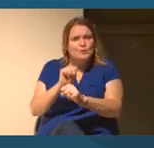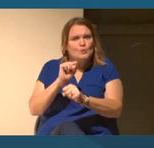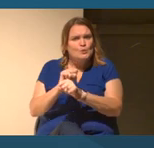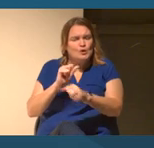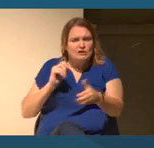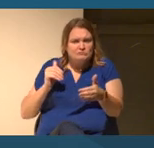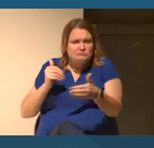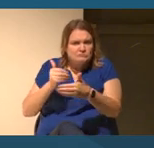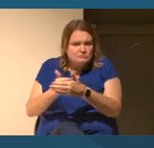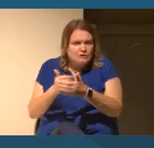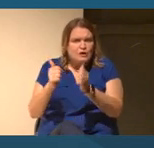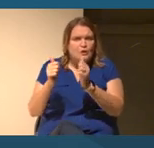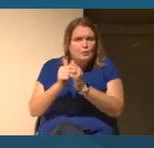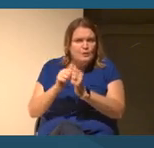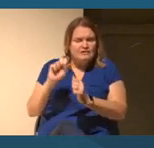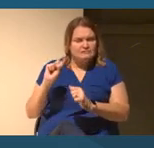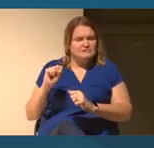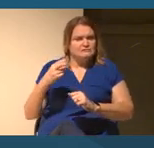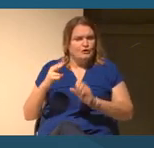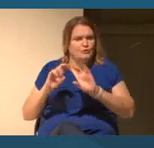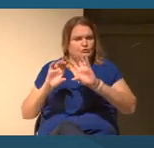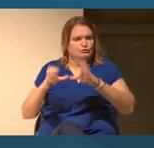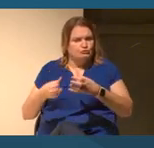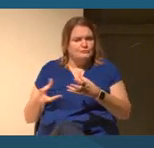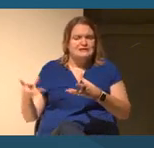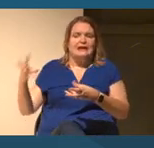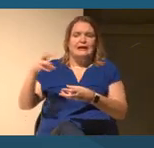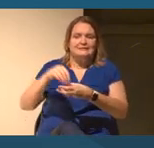of stakeholder groups including educators around the nation.